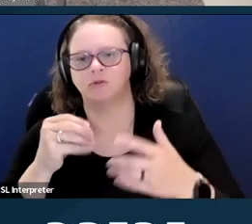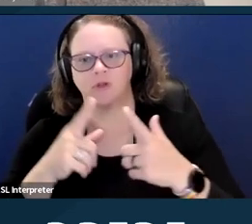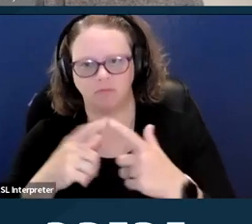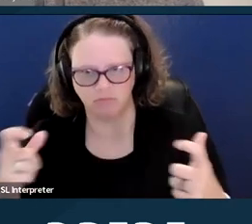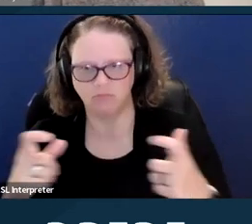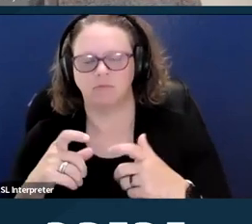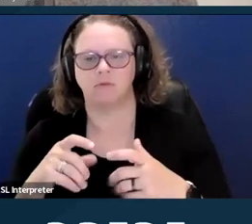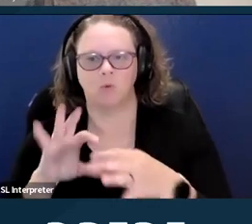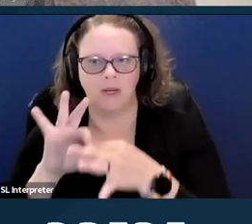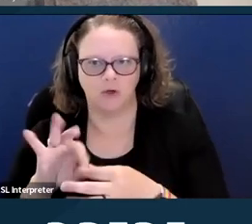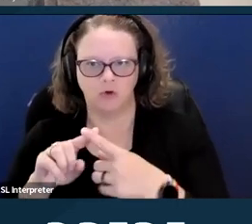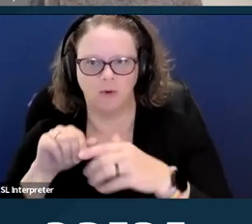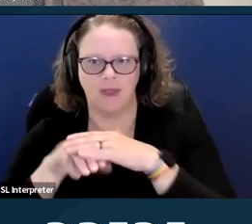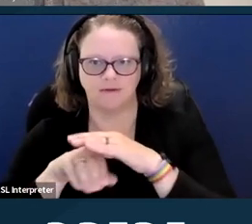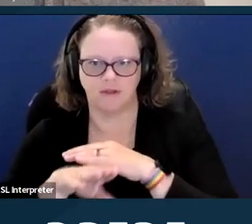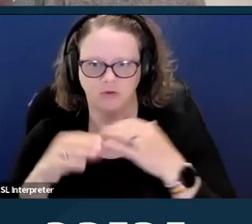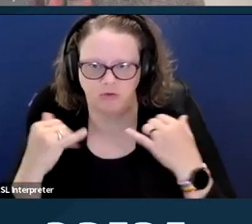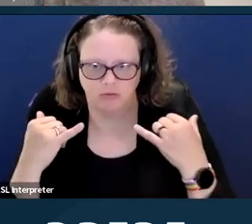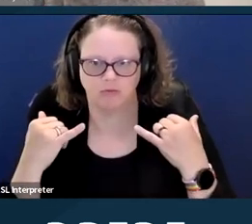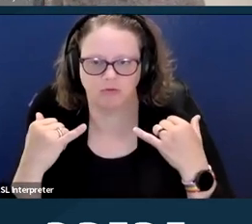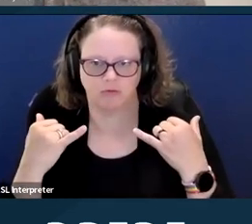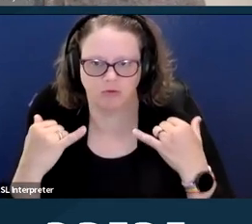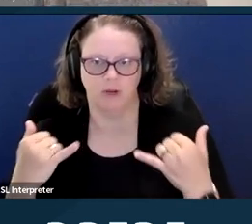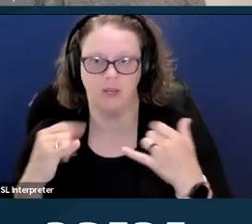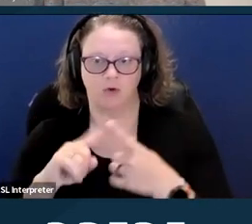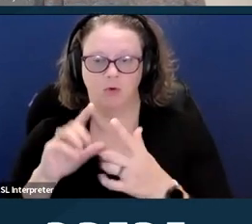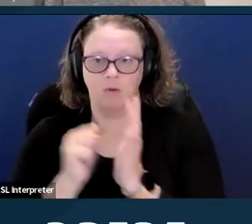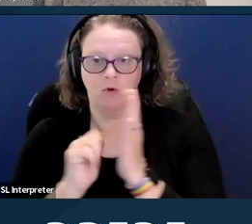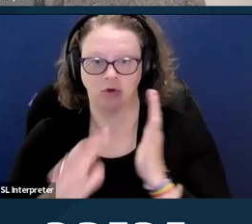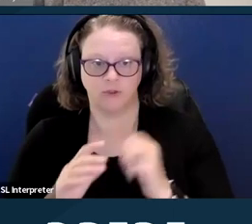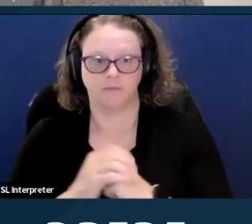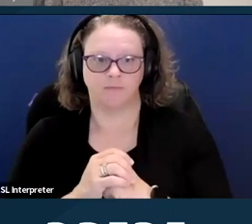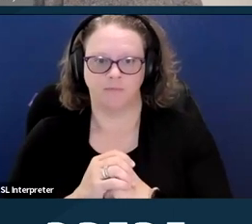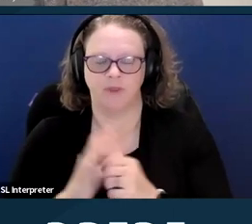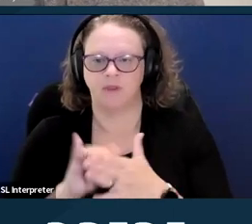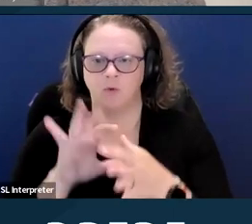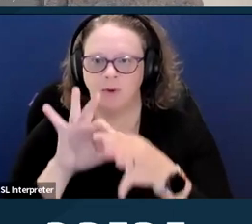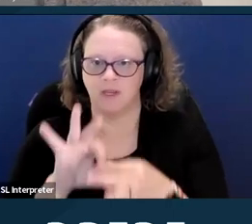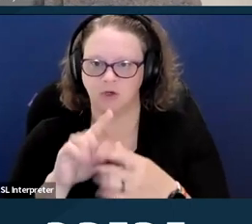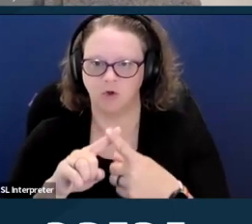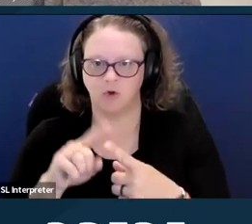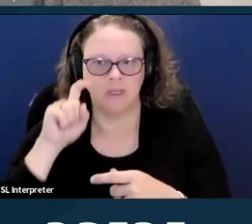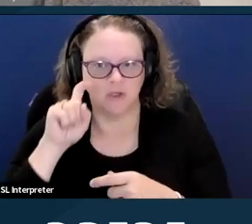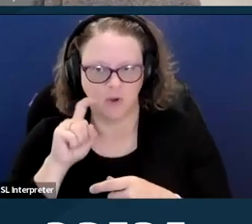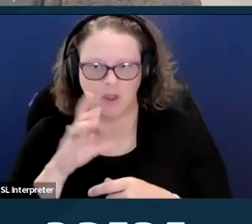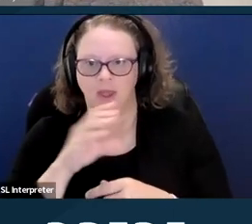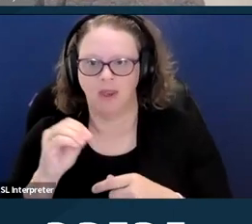because this is closely related and part of sexual and reproductive healthcare access.